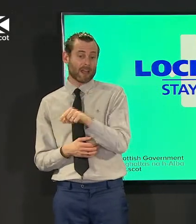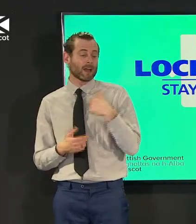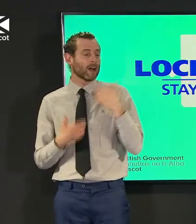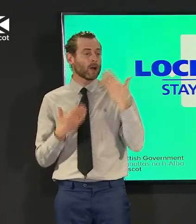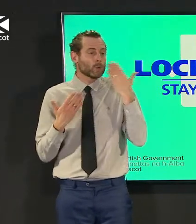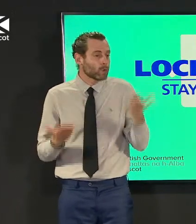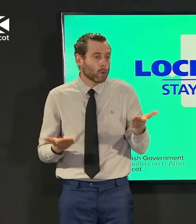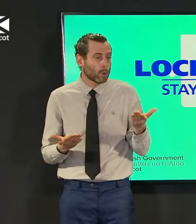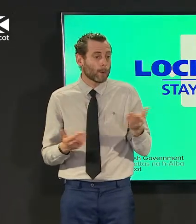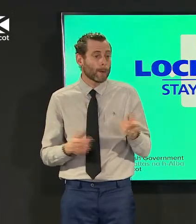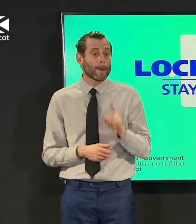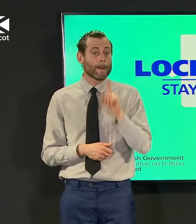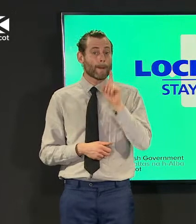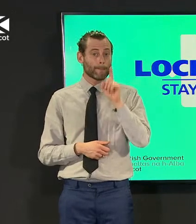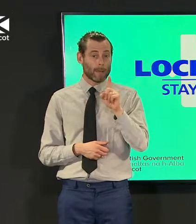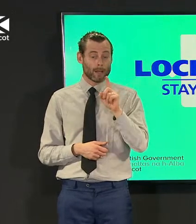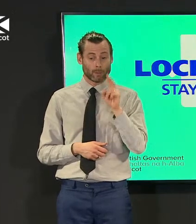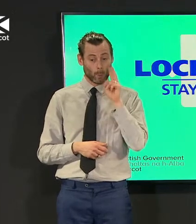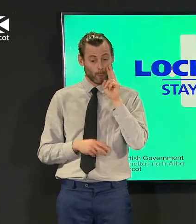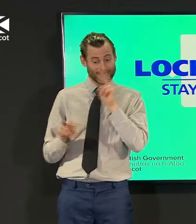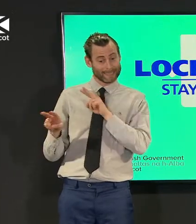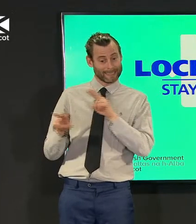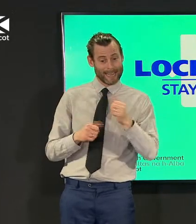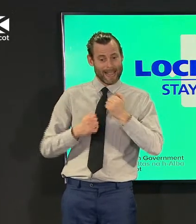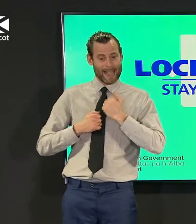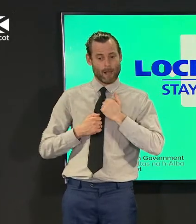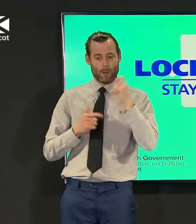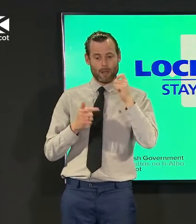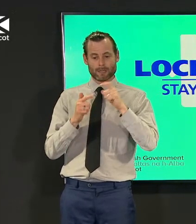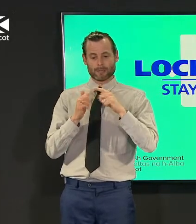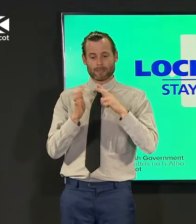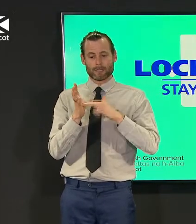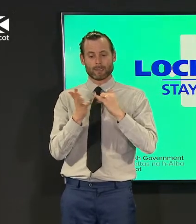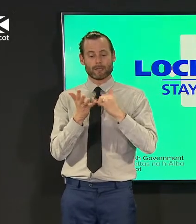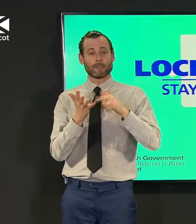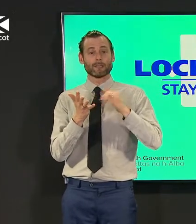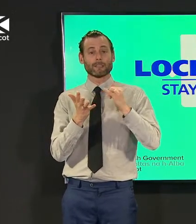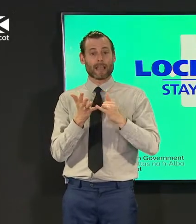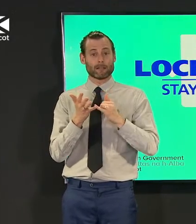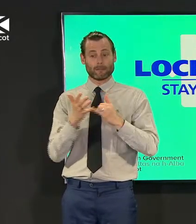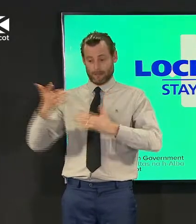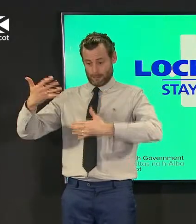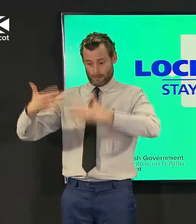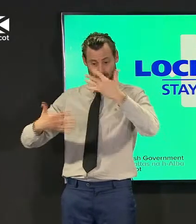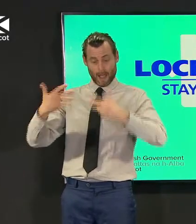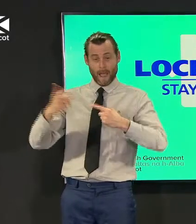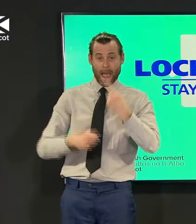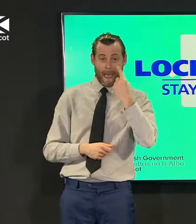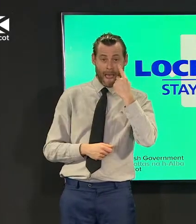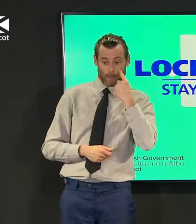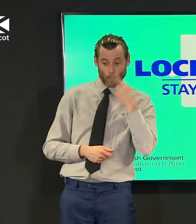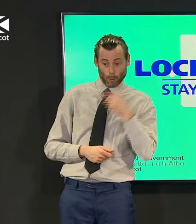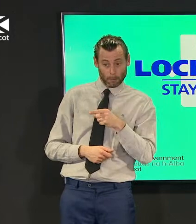from the census work that we do just just to go and look at that and confirm uh whether